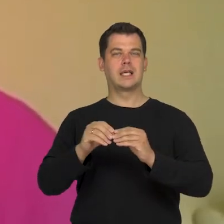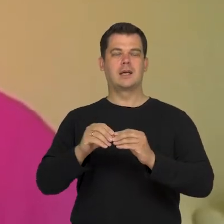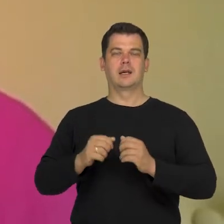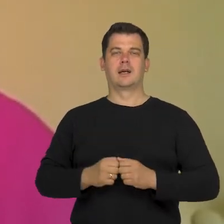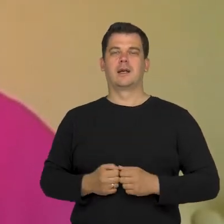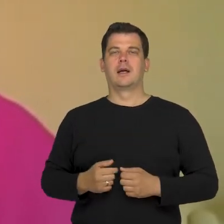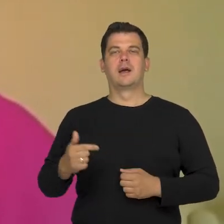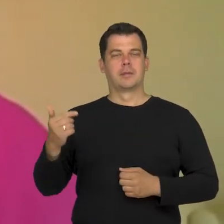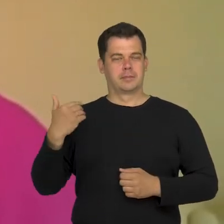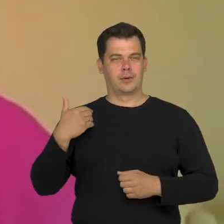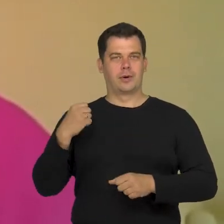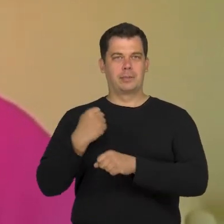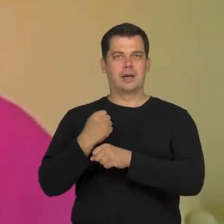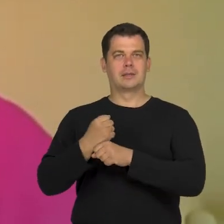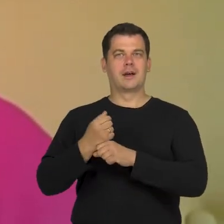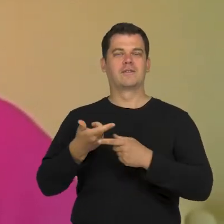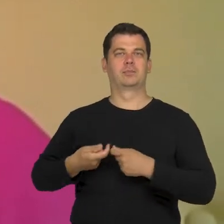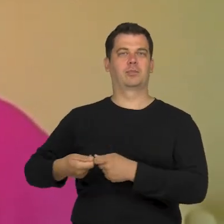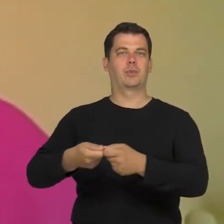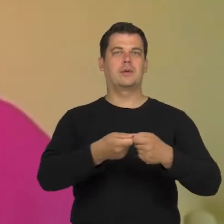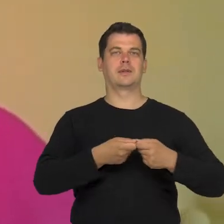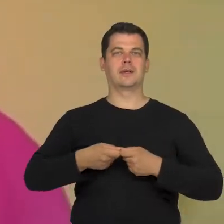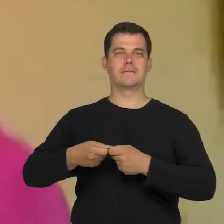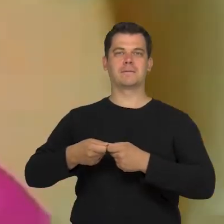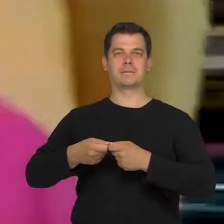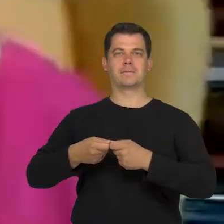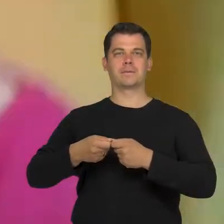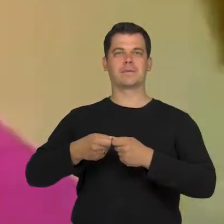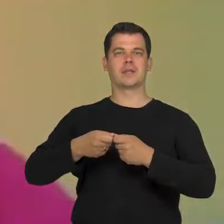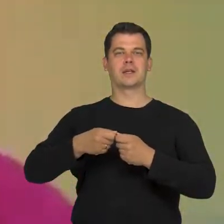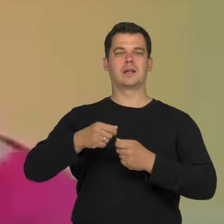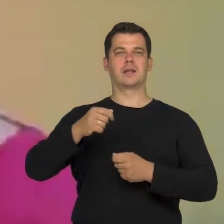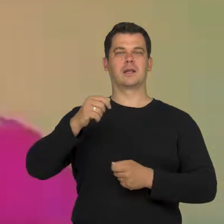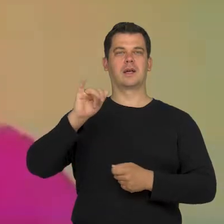I also worked with Diana Niepce,